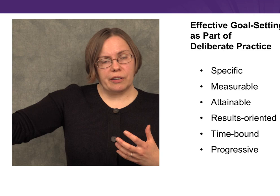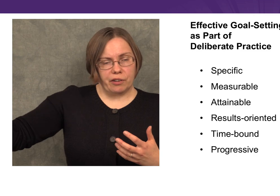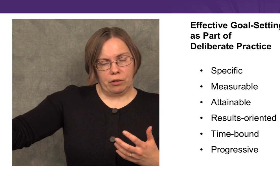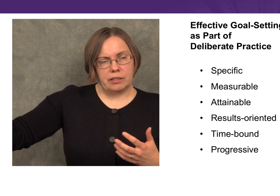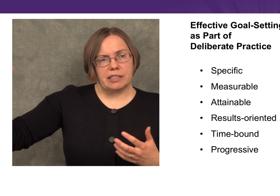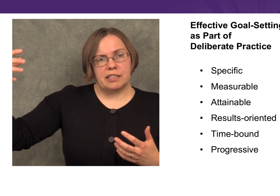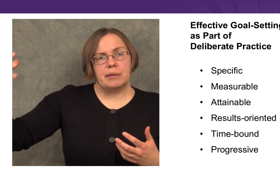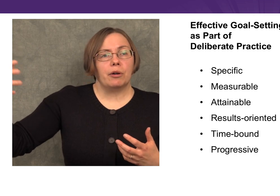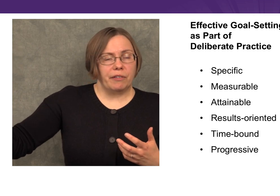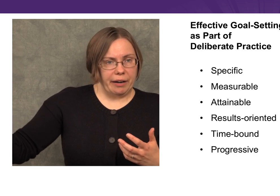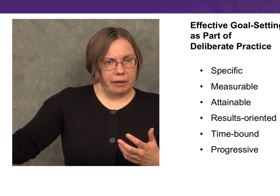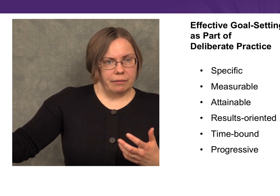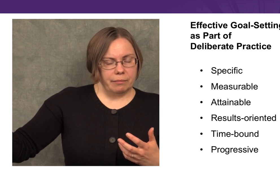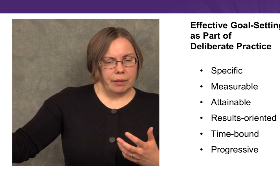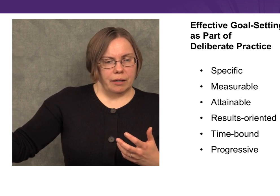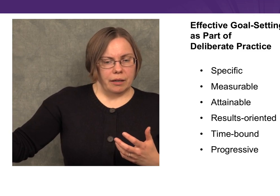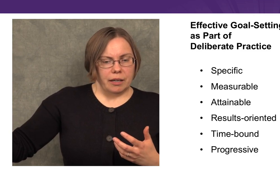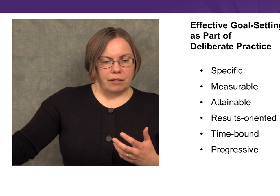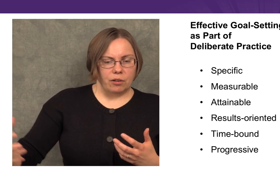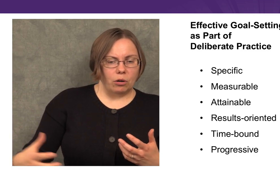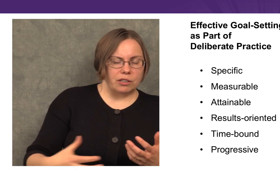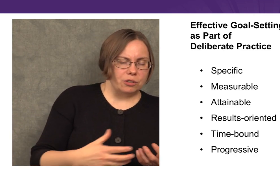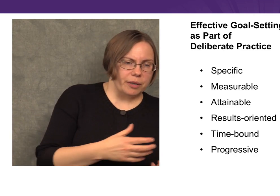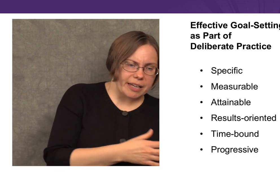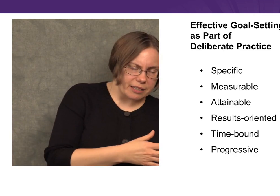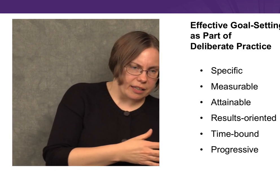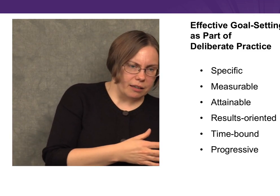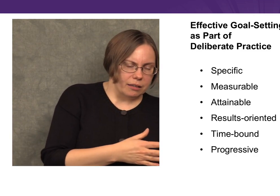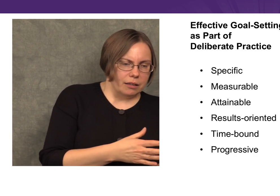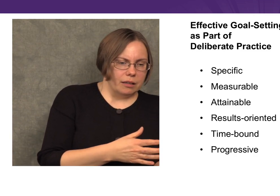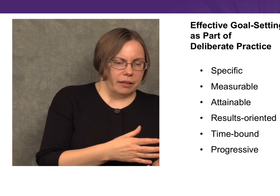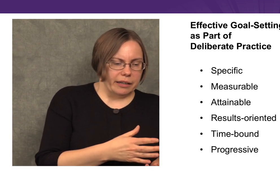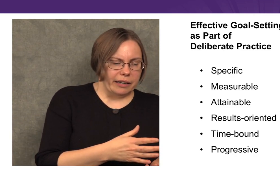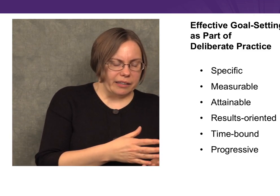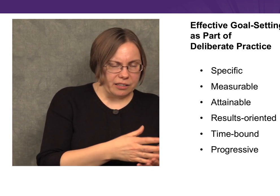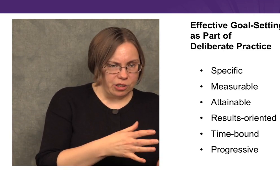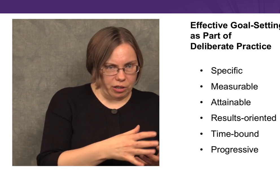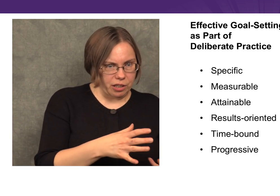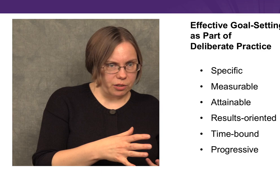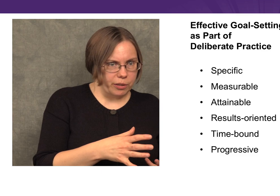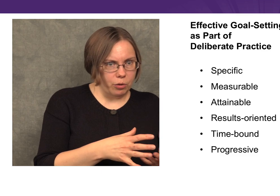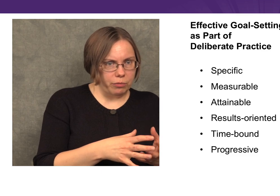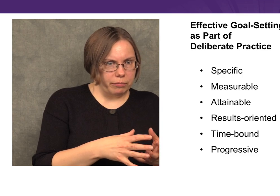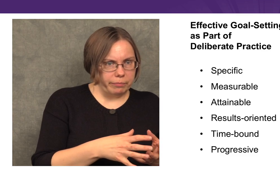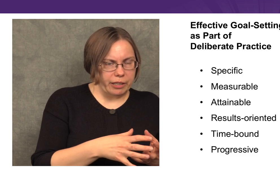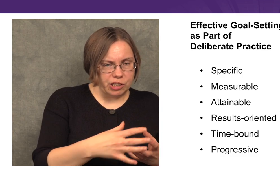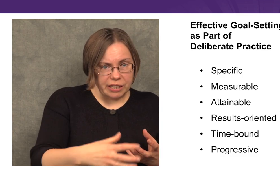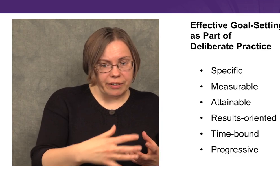it’s demotivating. If the goal is too easy, it doesn’t stretch us.